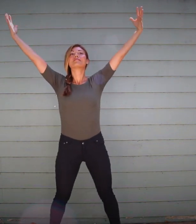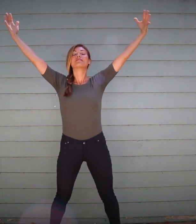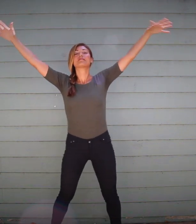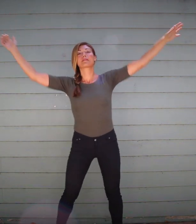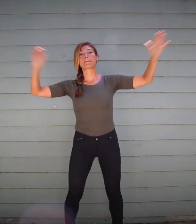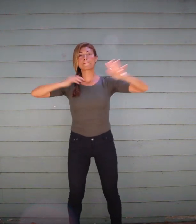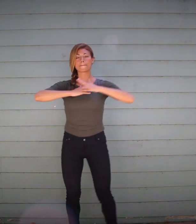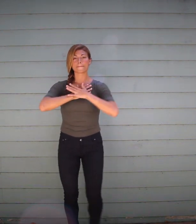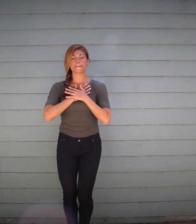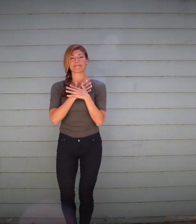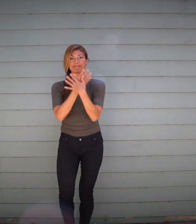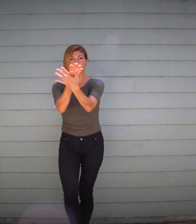And inspired: